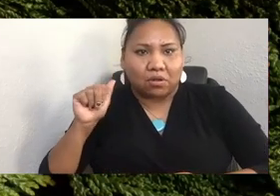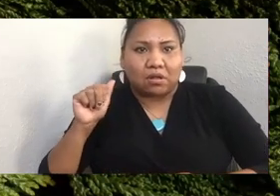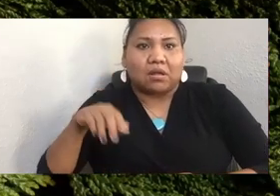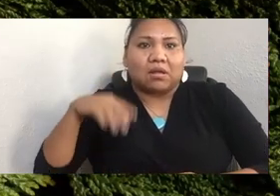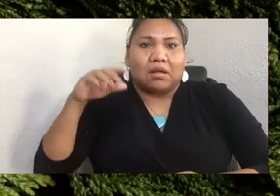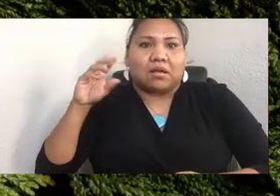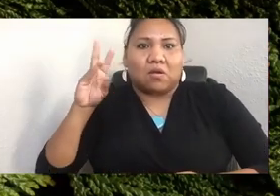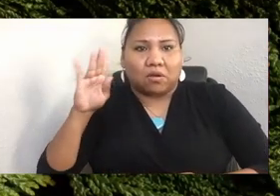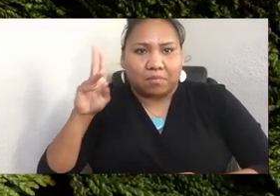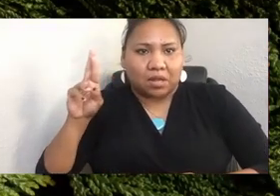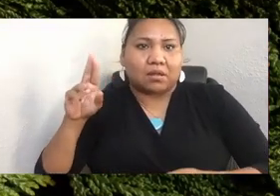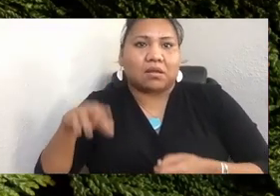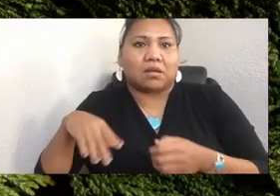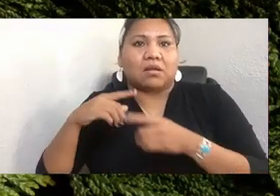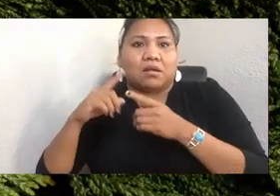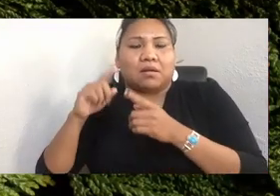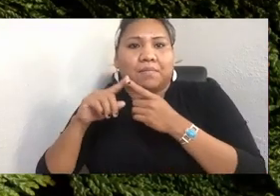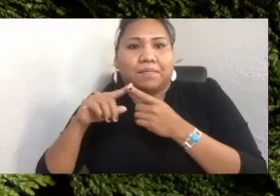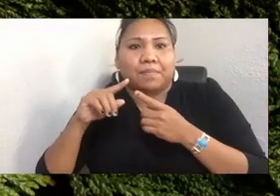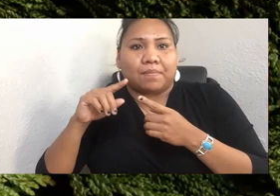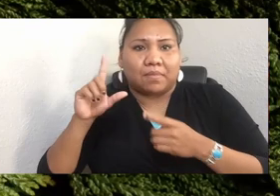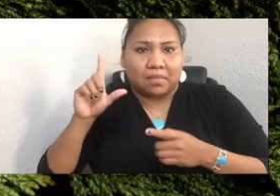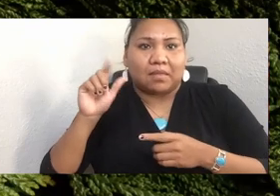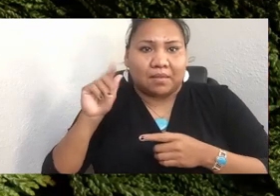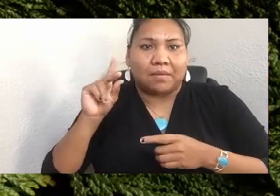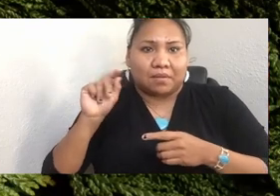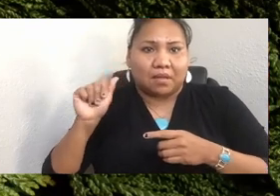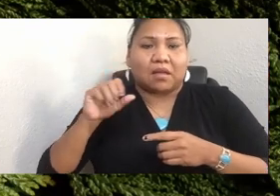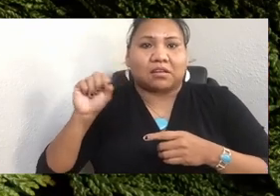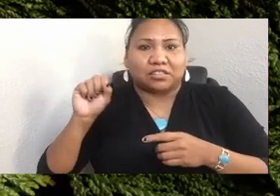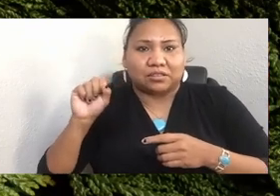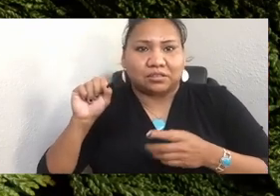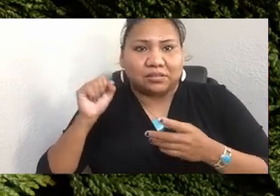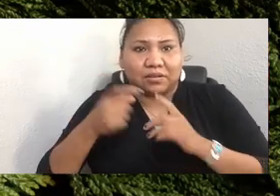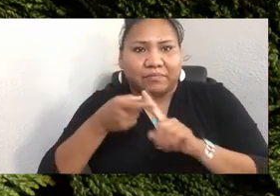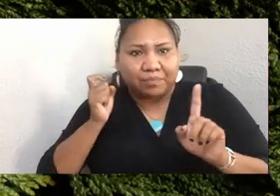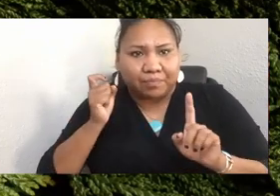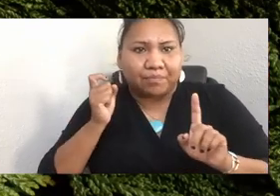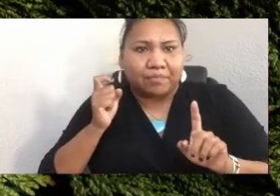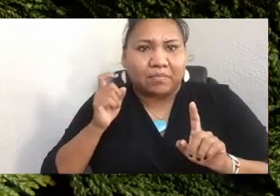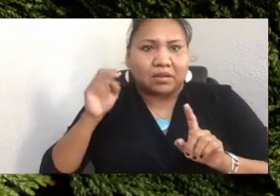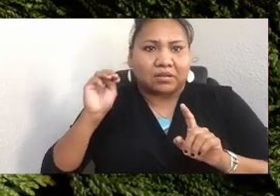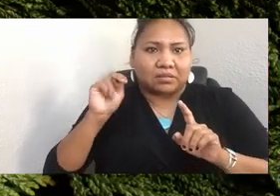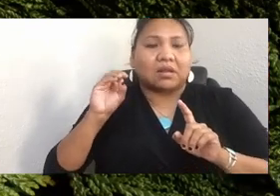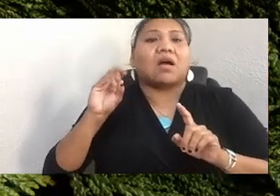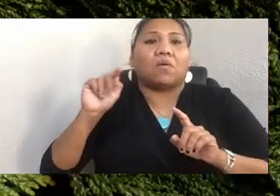And I'm deeply honored to share this space with you. I'm broadcasting here from my Tulalip home,